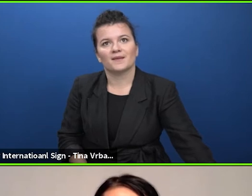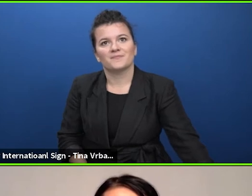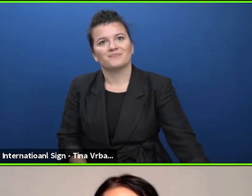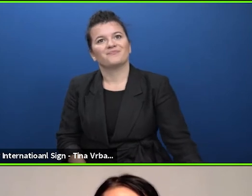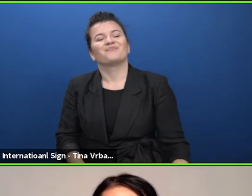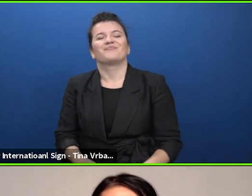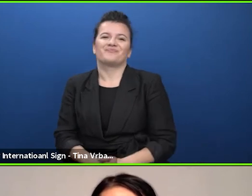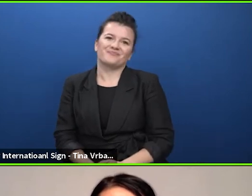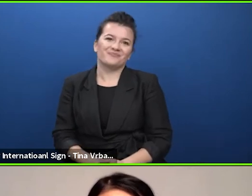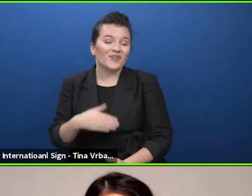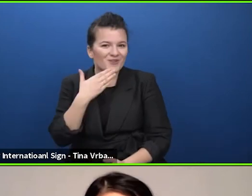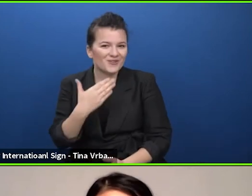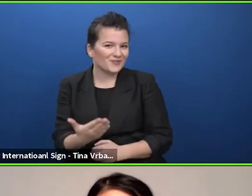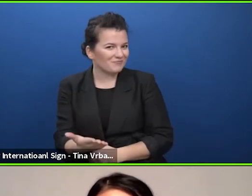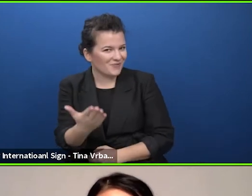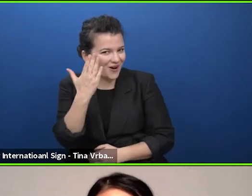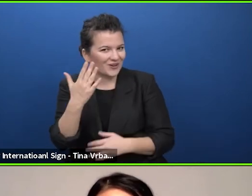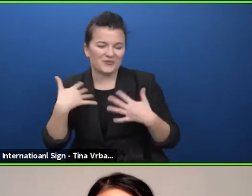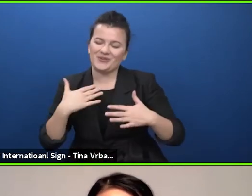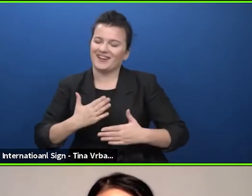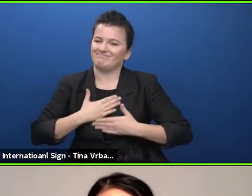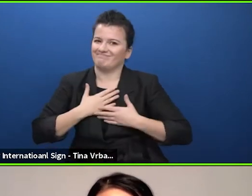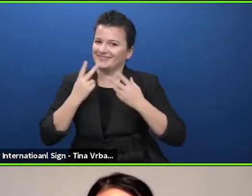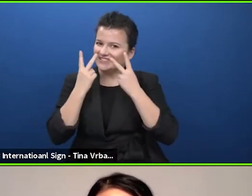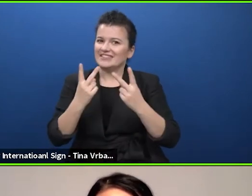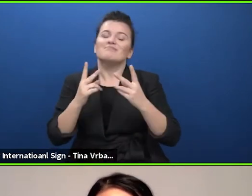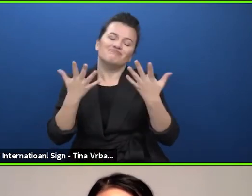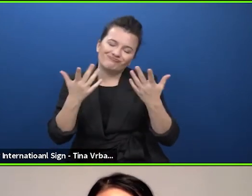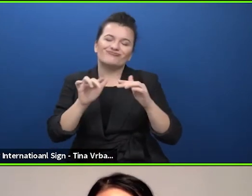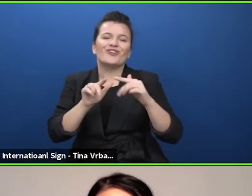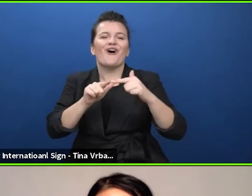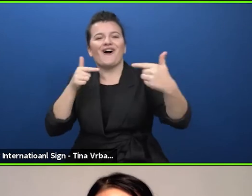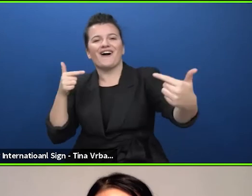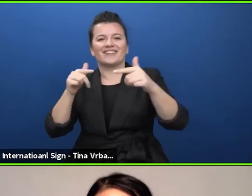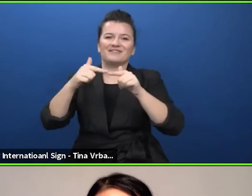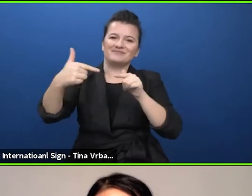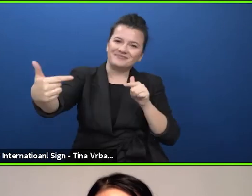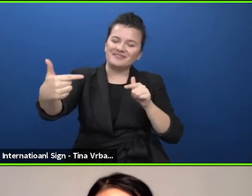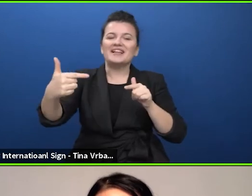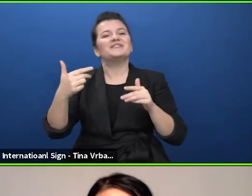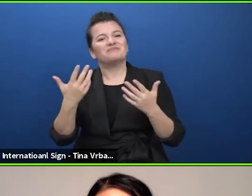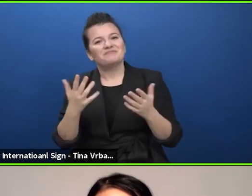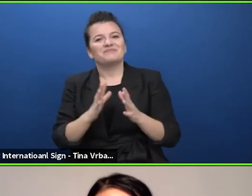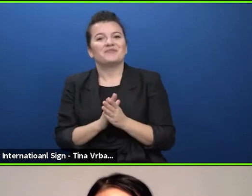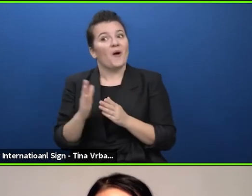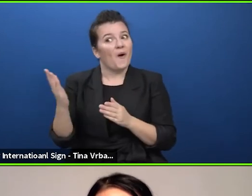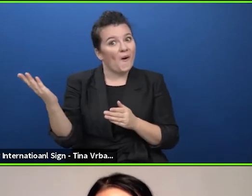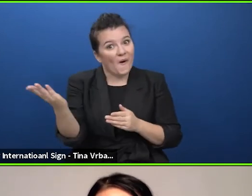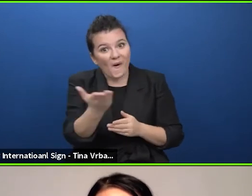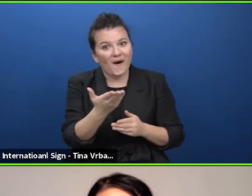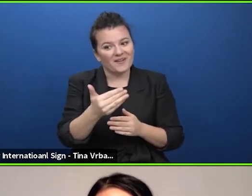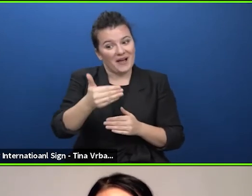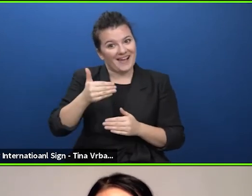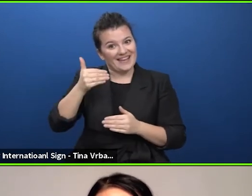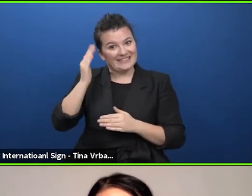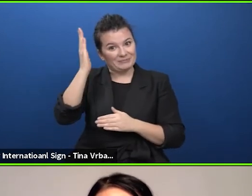to be here virtually like all my all the speakers that spoke before I would have so much like to